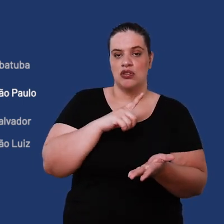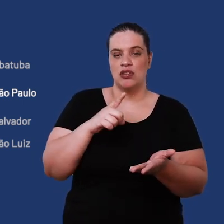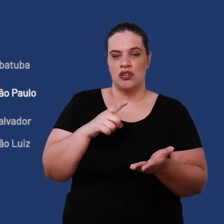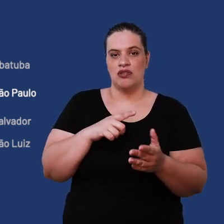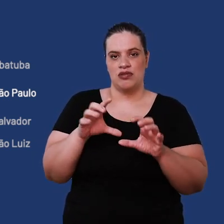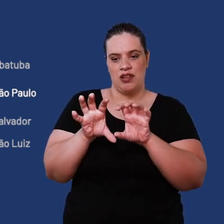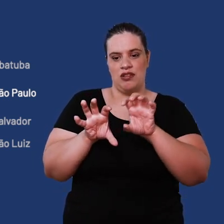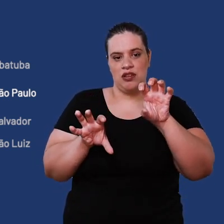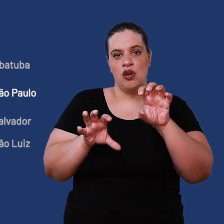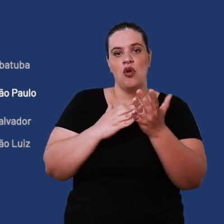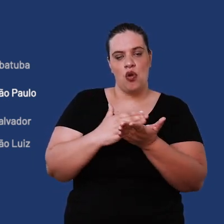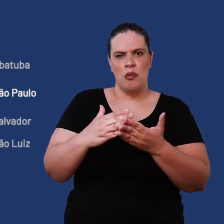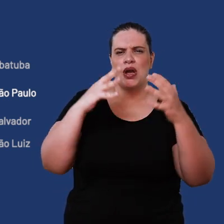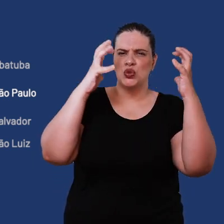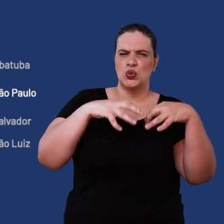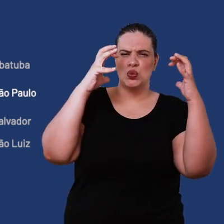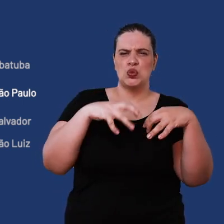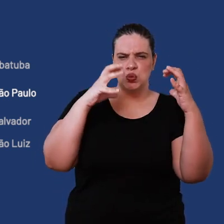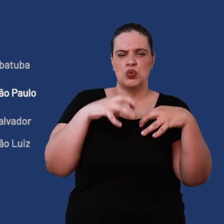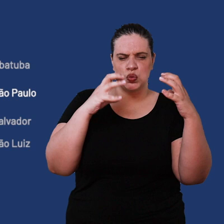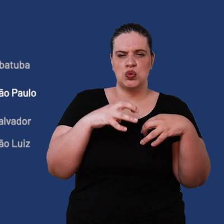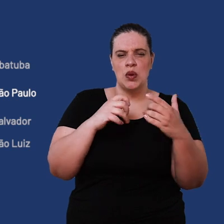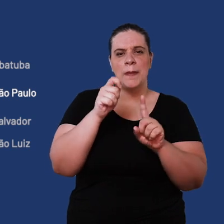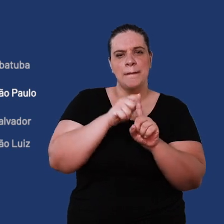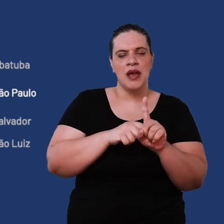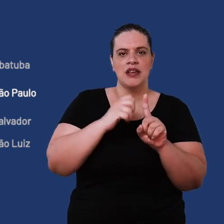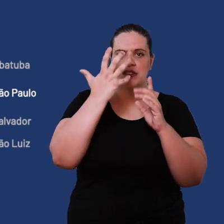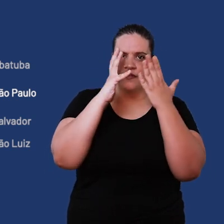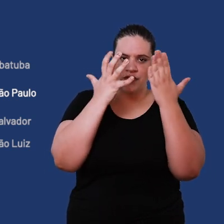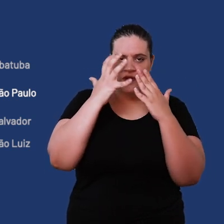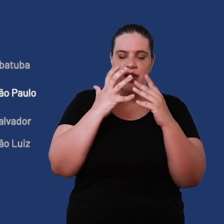continent the year starts with a lot of rain and from February onwards it